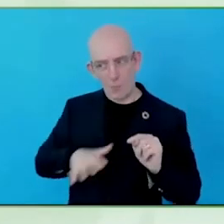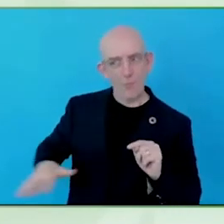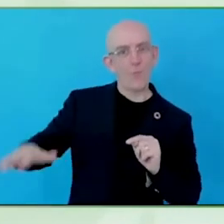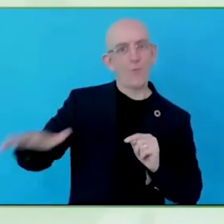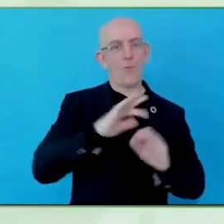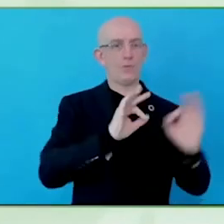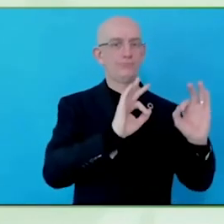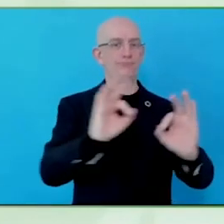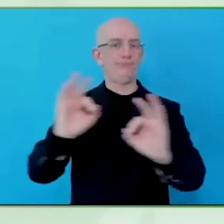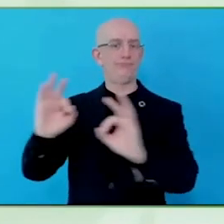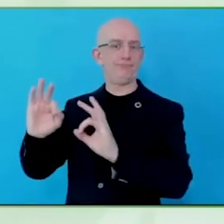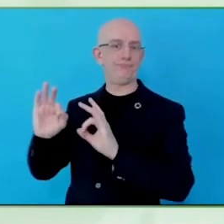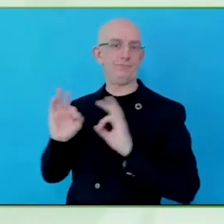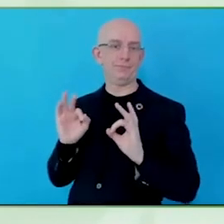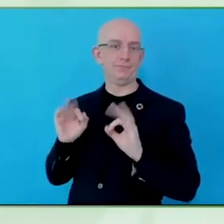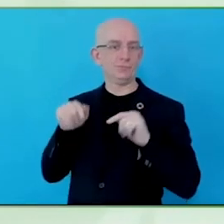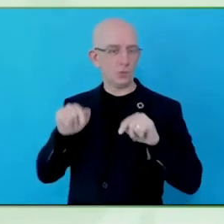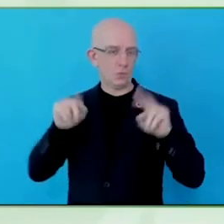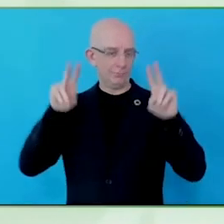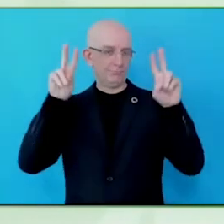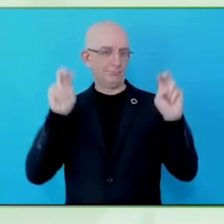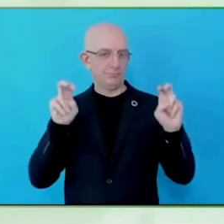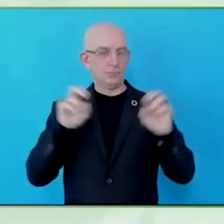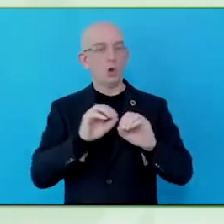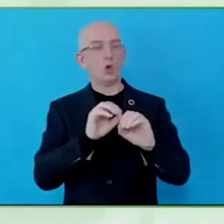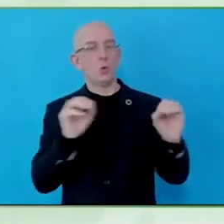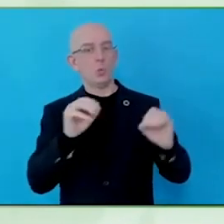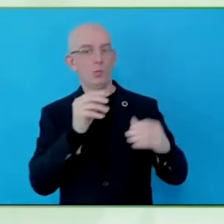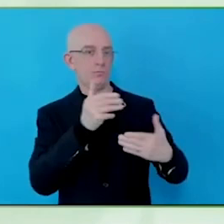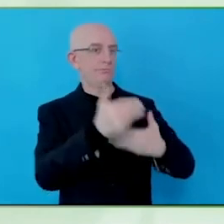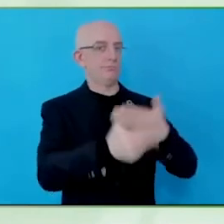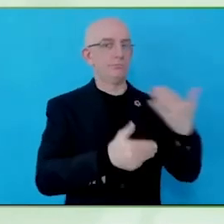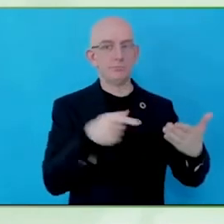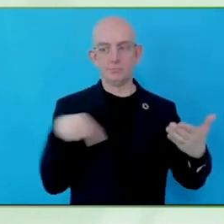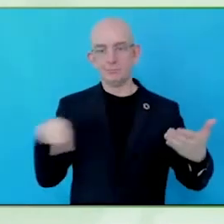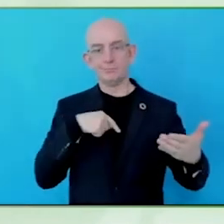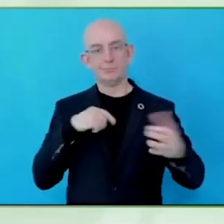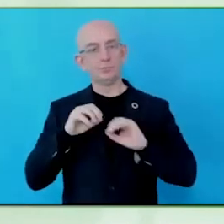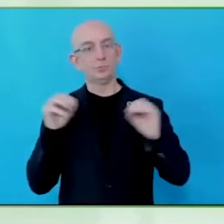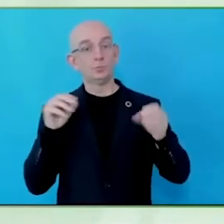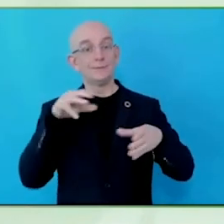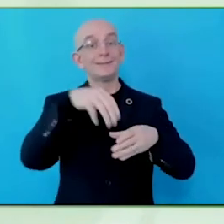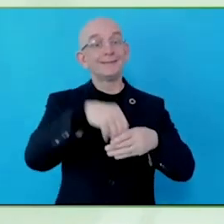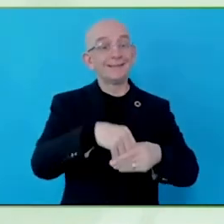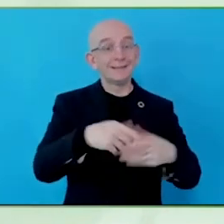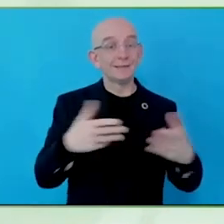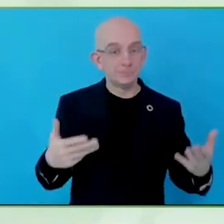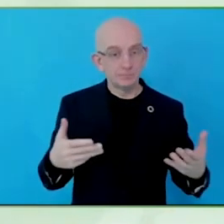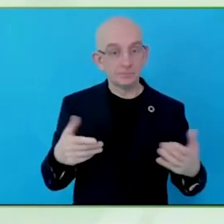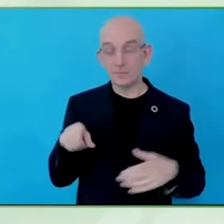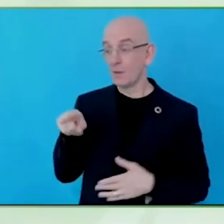What do you do then? I think this is the really interesting question, inclusive